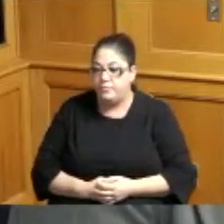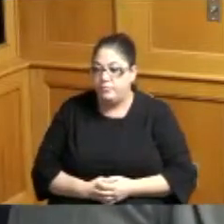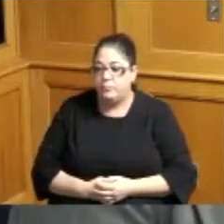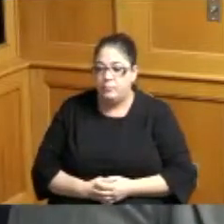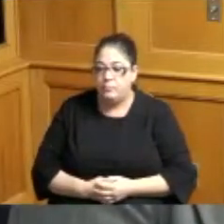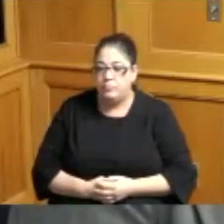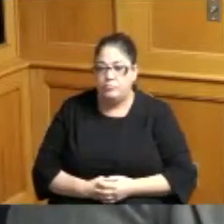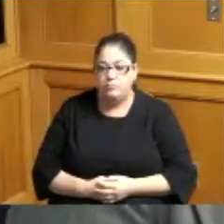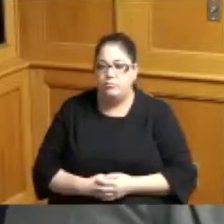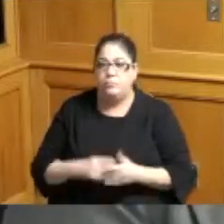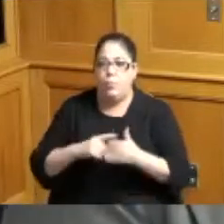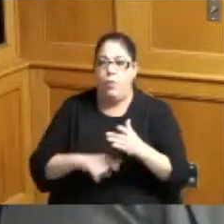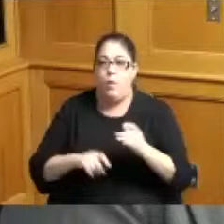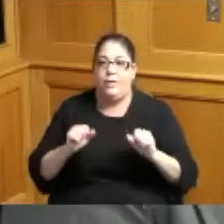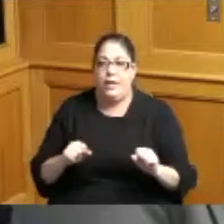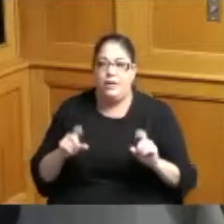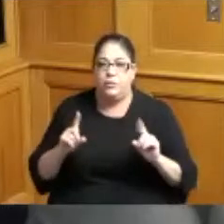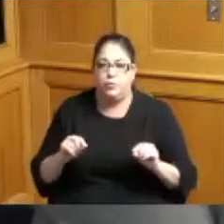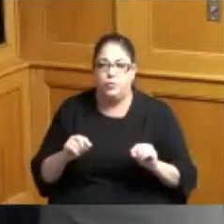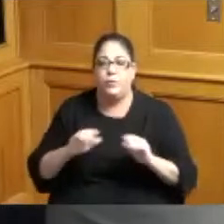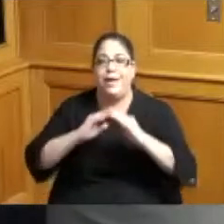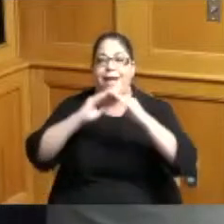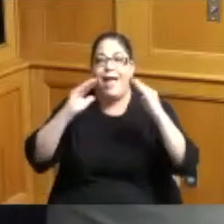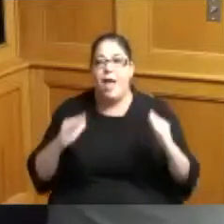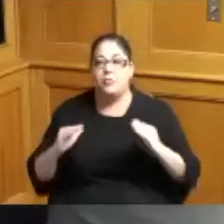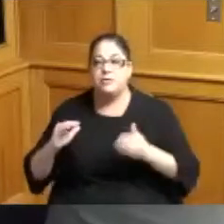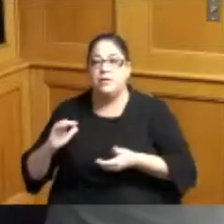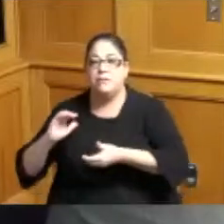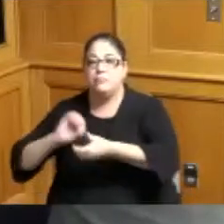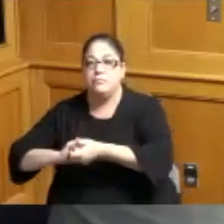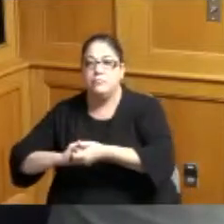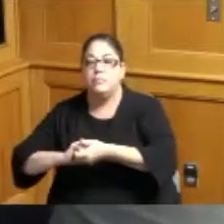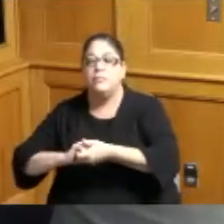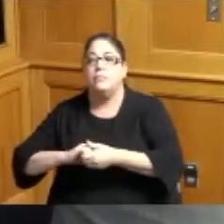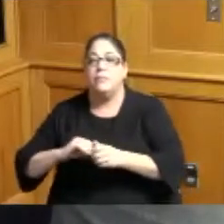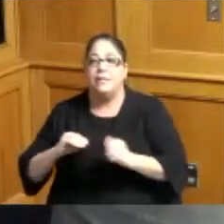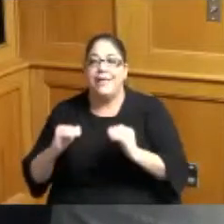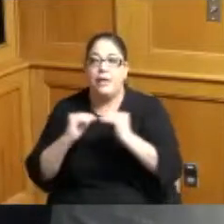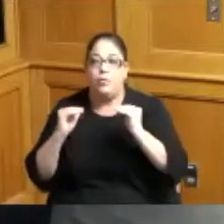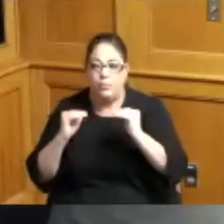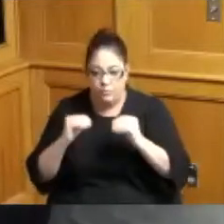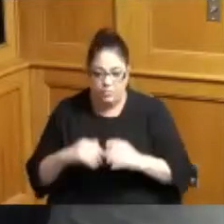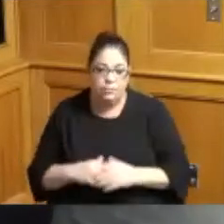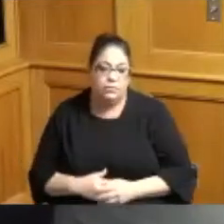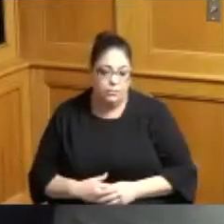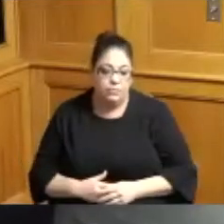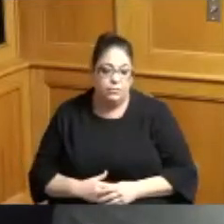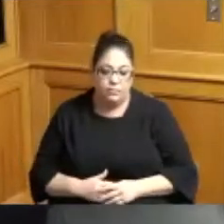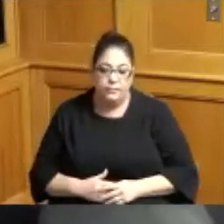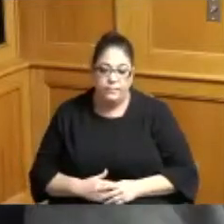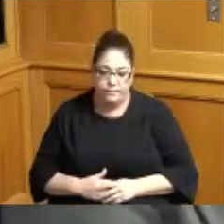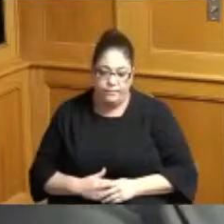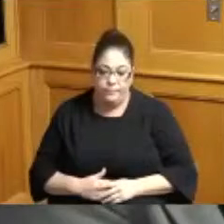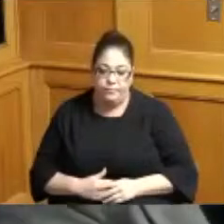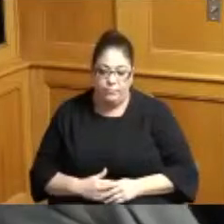do in partnership with housing opportunities make it equal in this regard and then I also met with